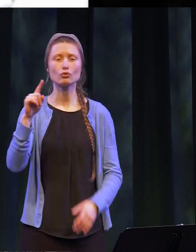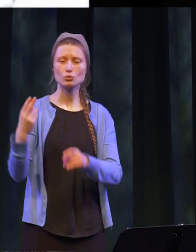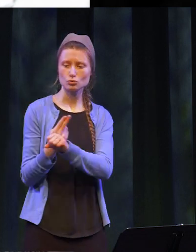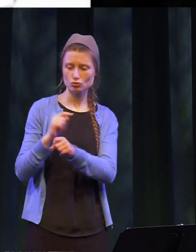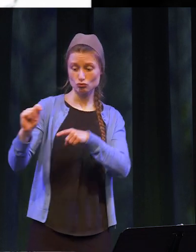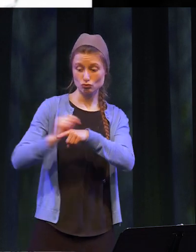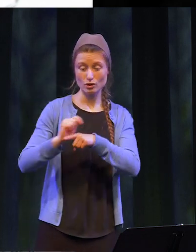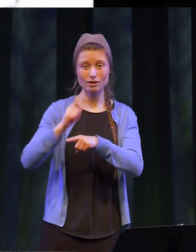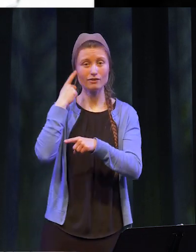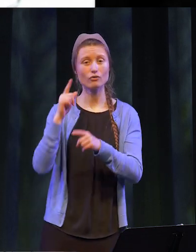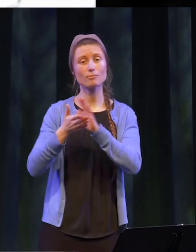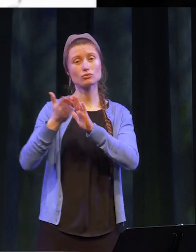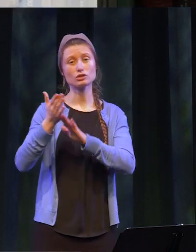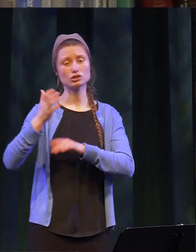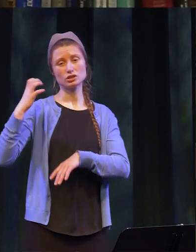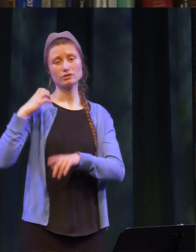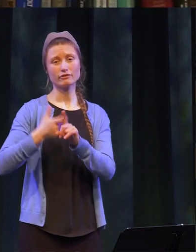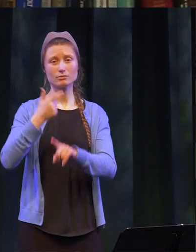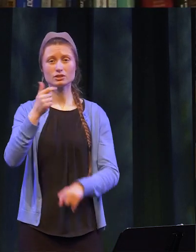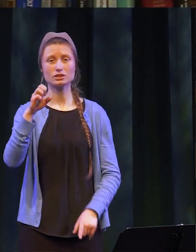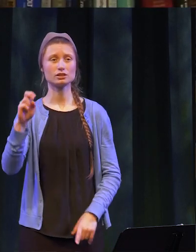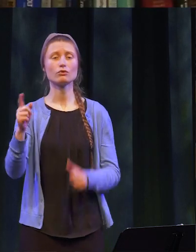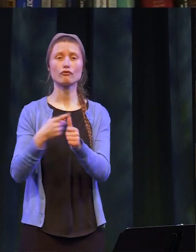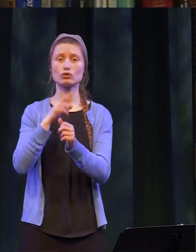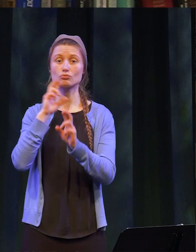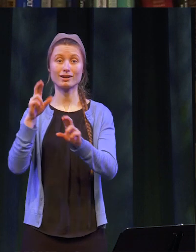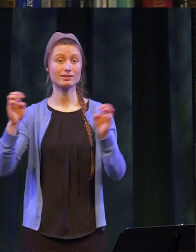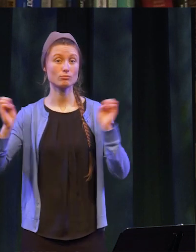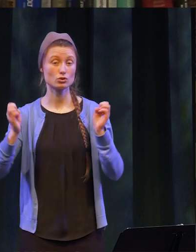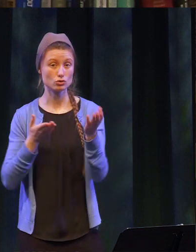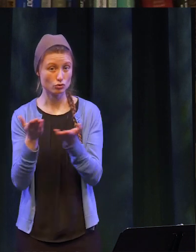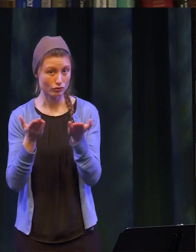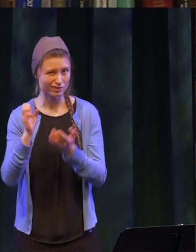using her training as an operations chief for Geneseo first response EMT service when